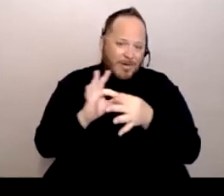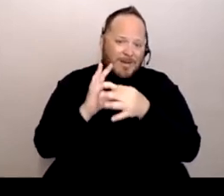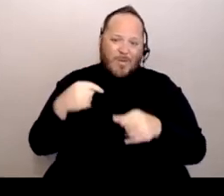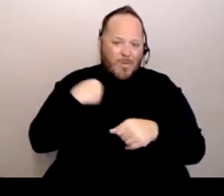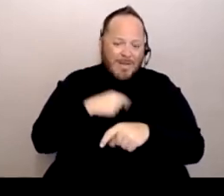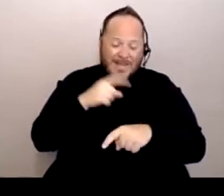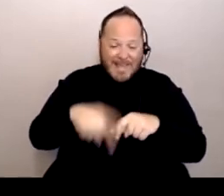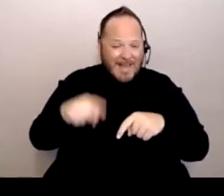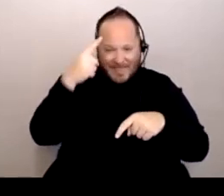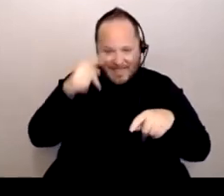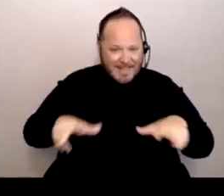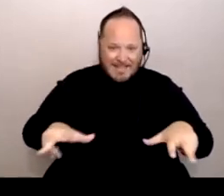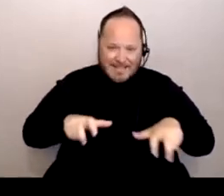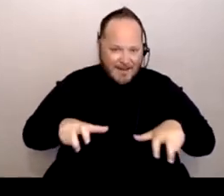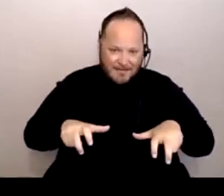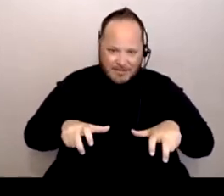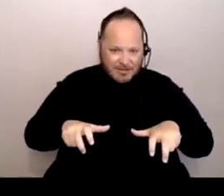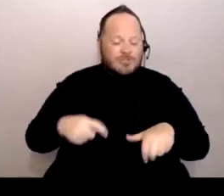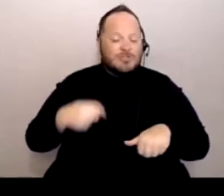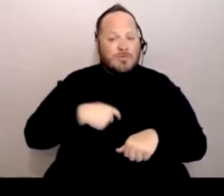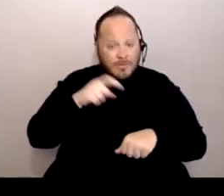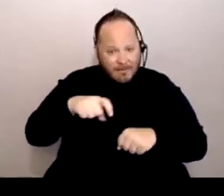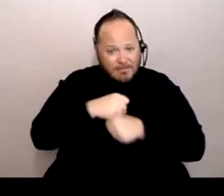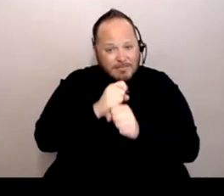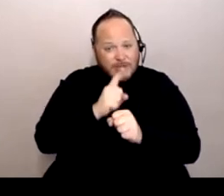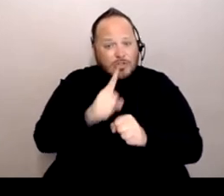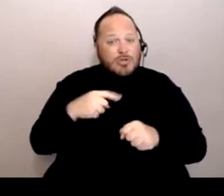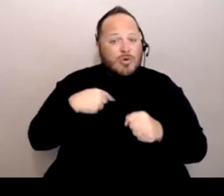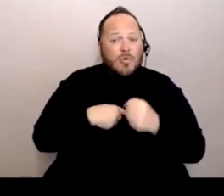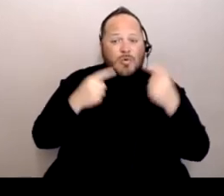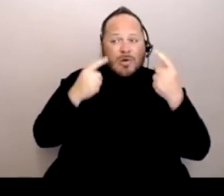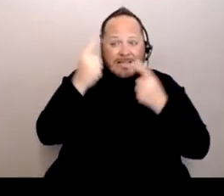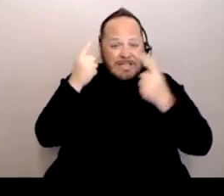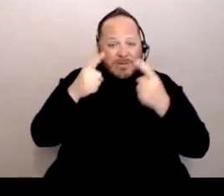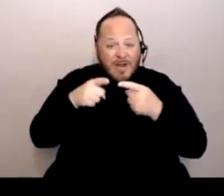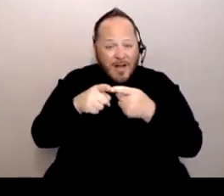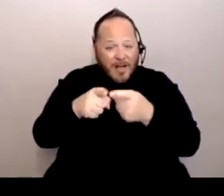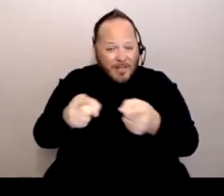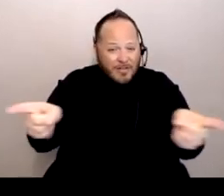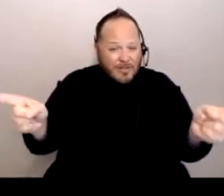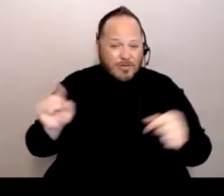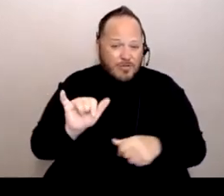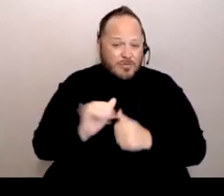We have to make sure that we are considering everybody else because, for example, like we had some cases